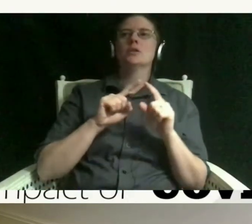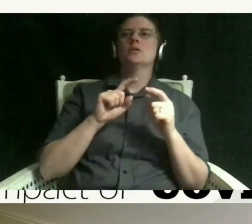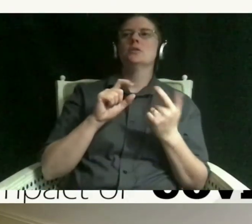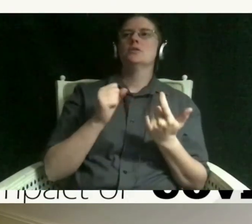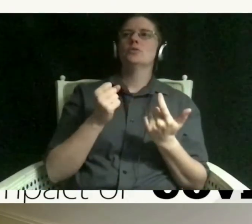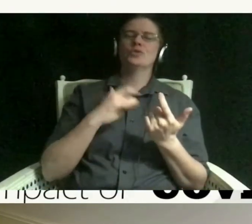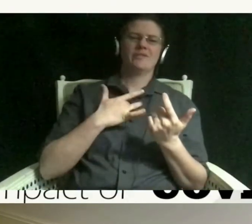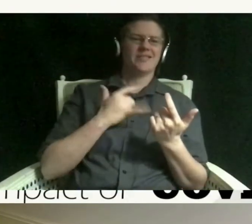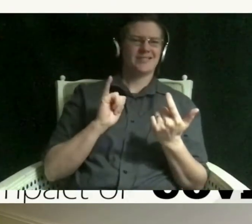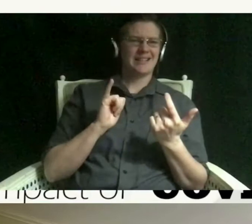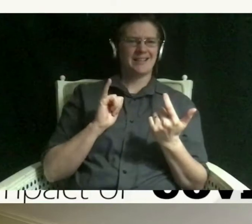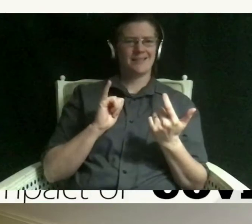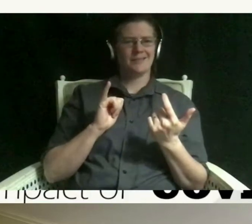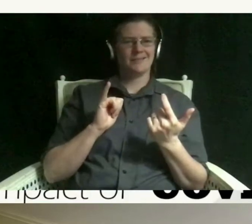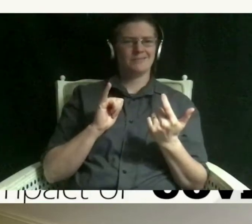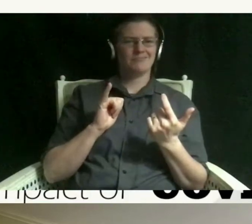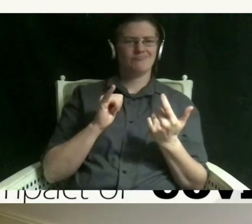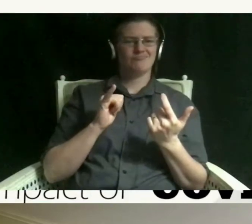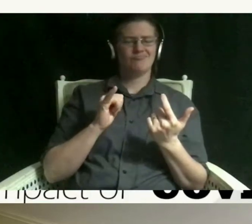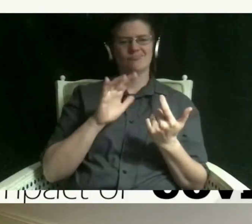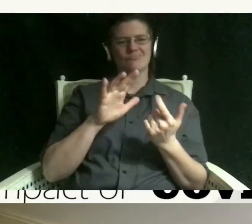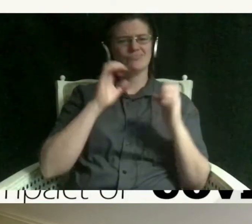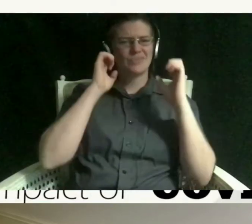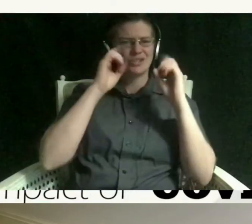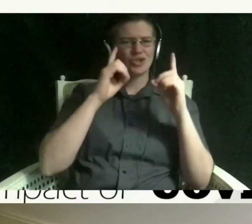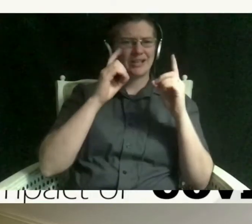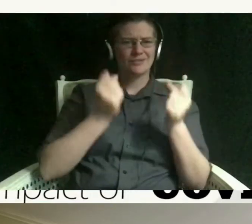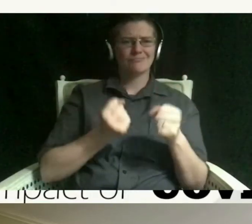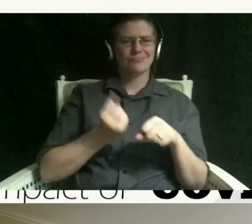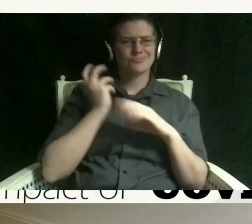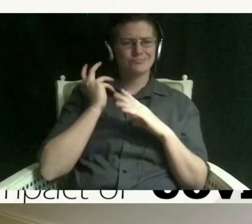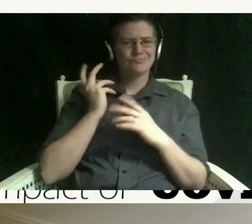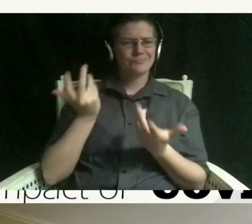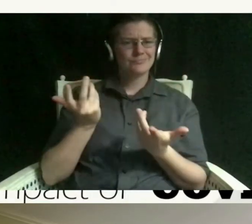been deprived of you know what she had before and she felt like she wasn't learning as much